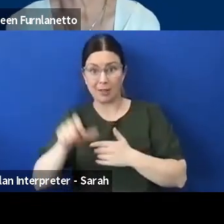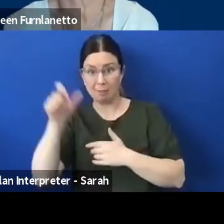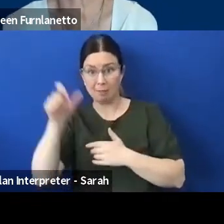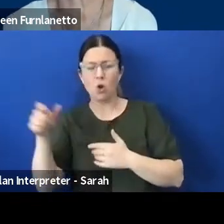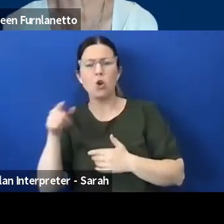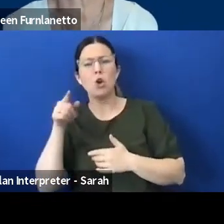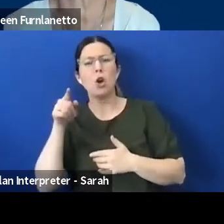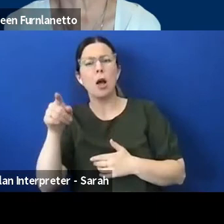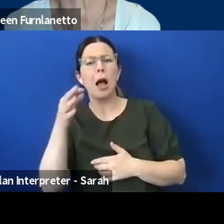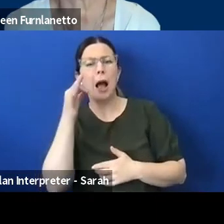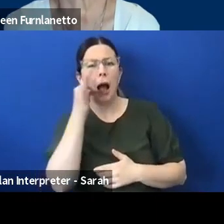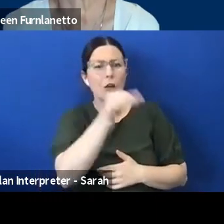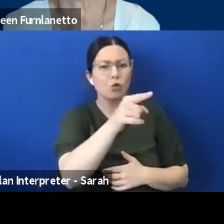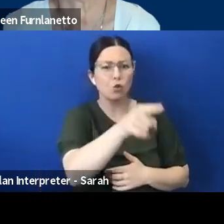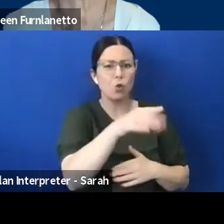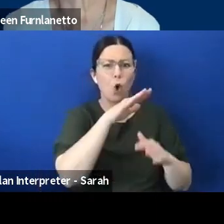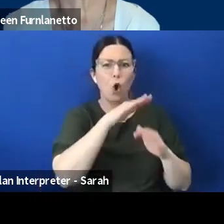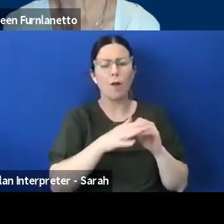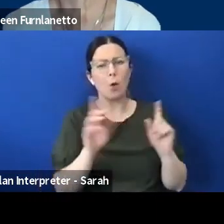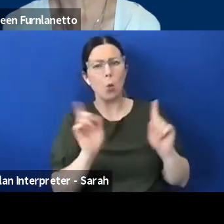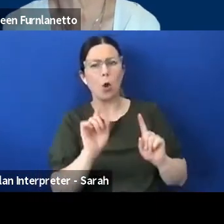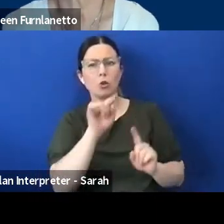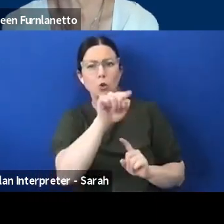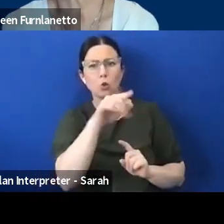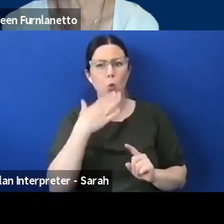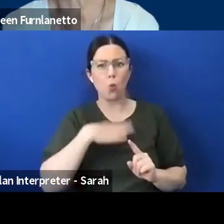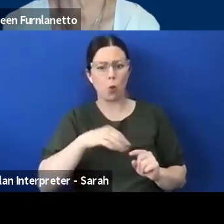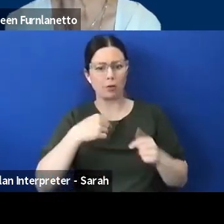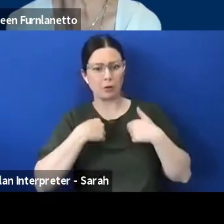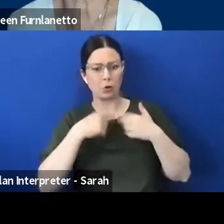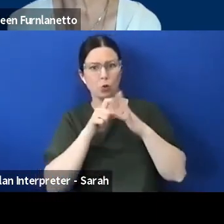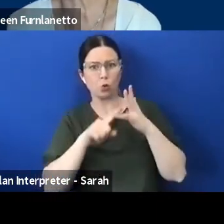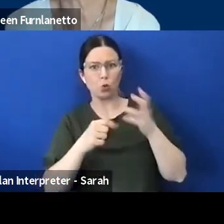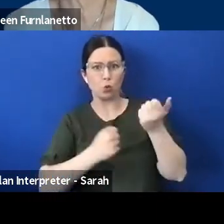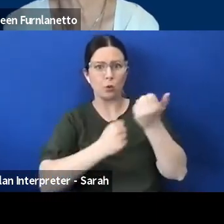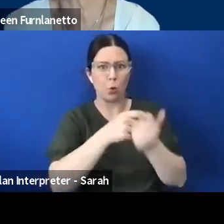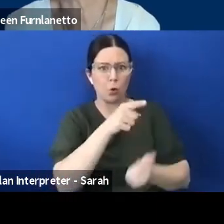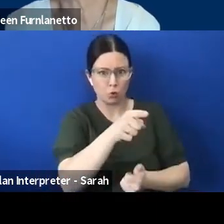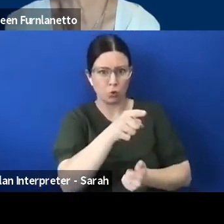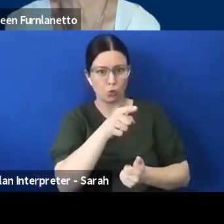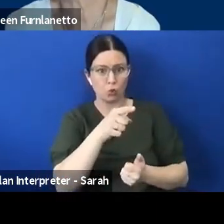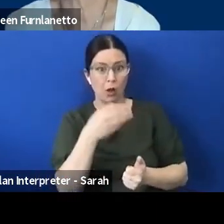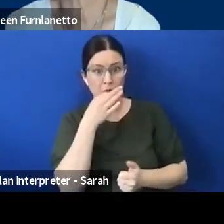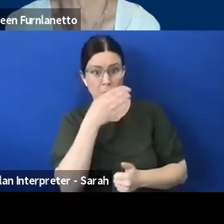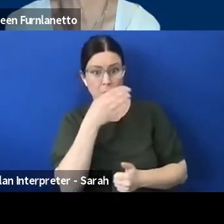of assistance you might require so I'll go to you first Naz. NAZIM: I think that's really important and